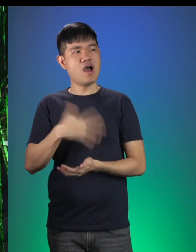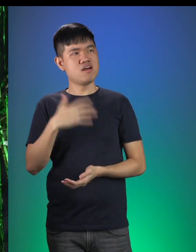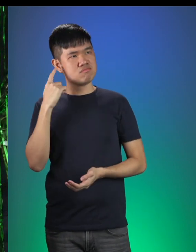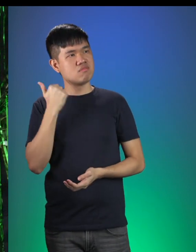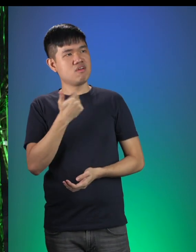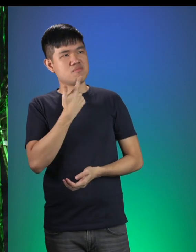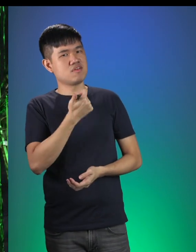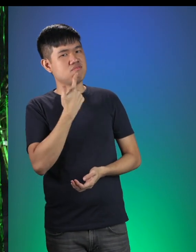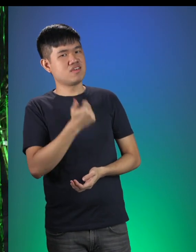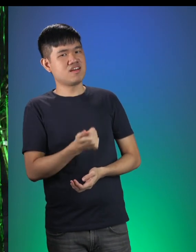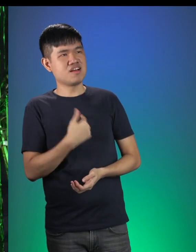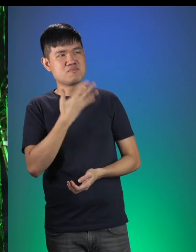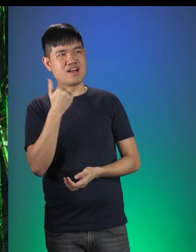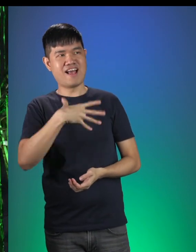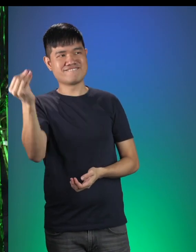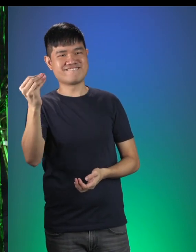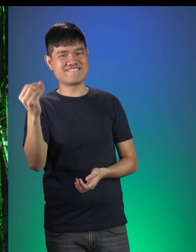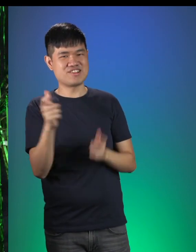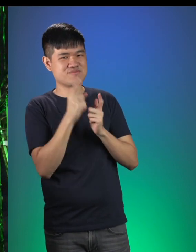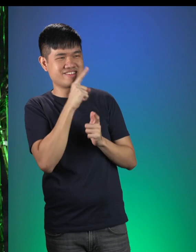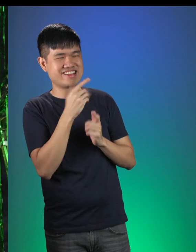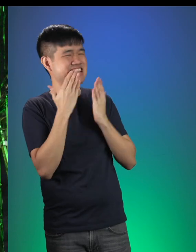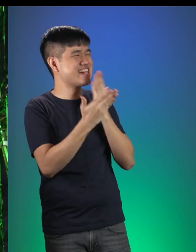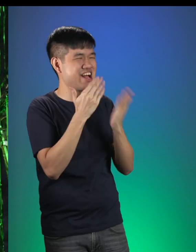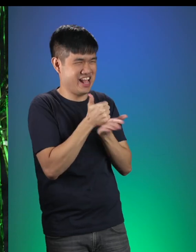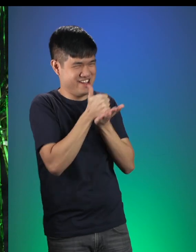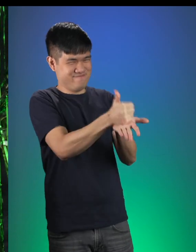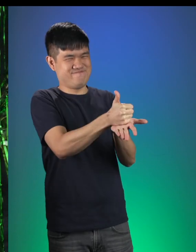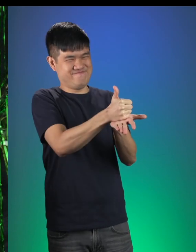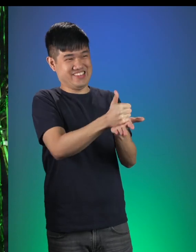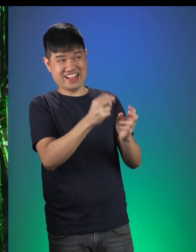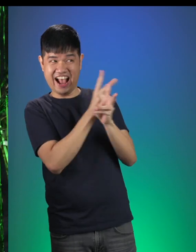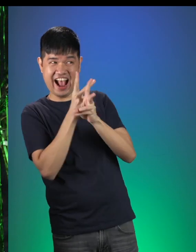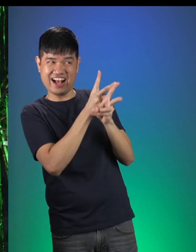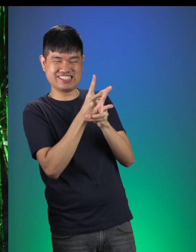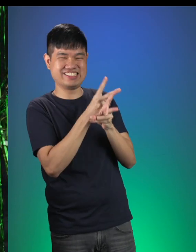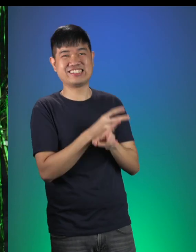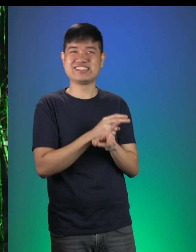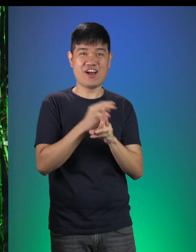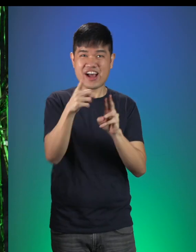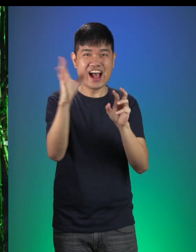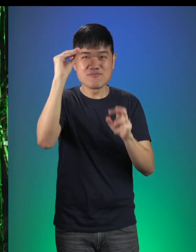I’ll better be on my way now little mice! Thank you so much for your help. Take care! Boys and girls, are you ready?